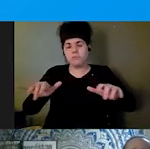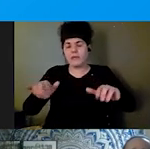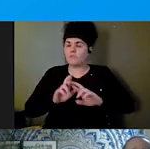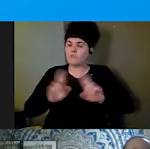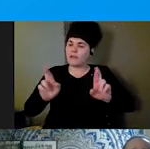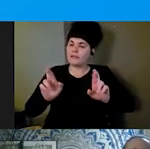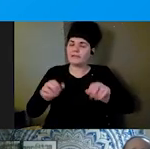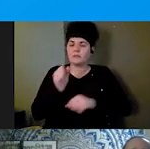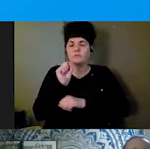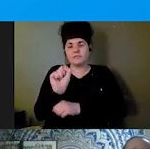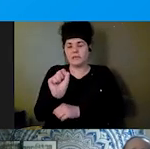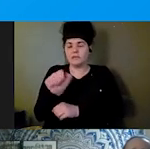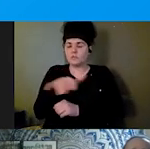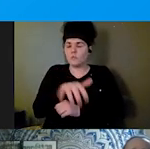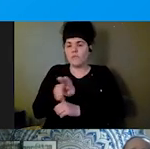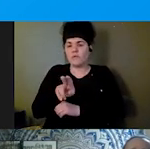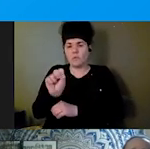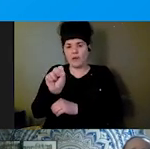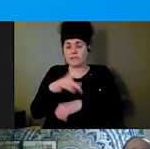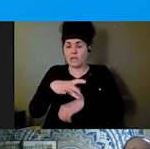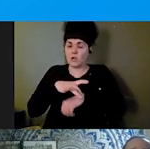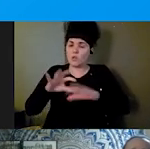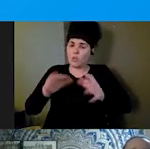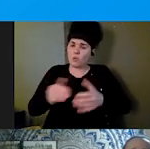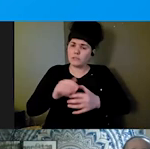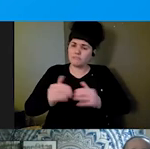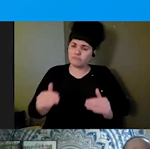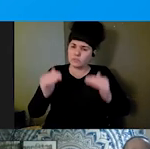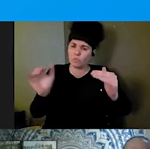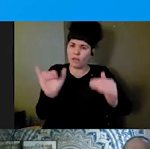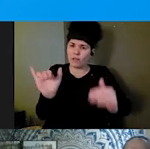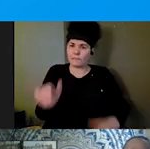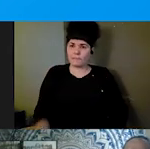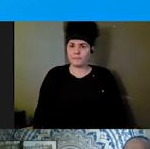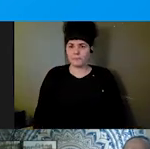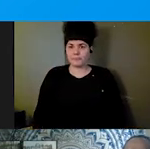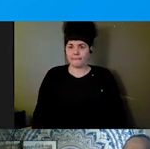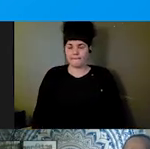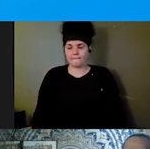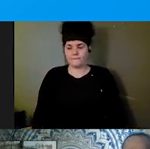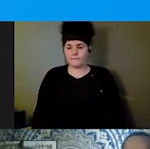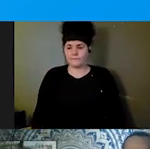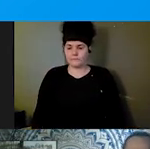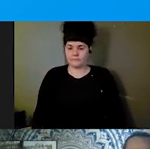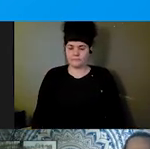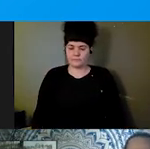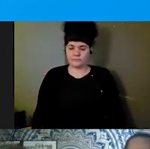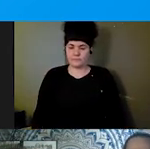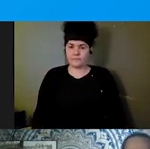globally as well. Really we, at the Partnership, are disability-led hub that is